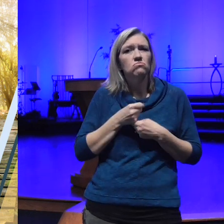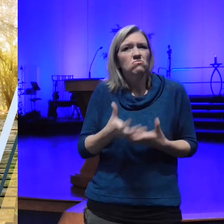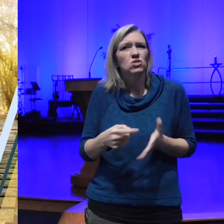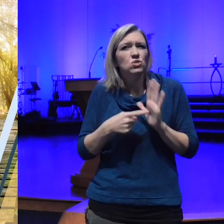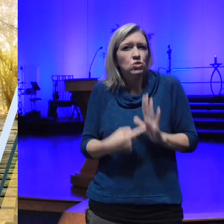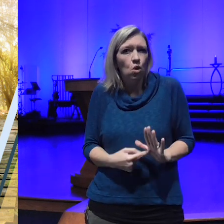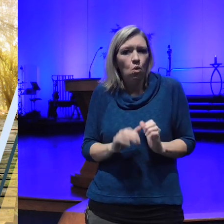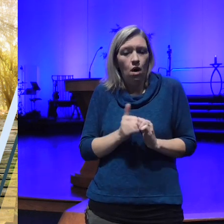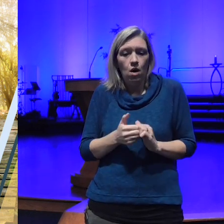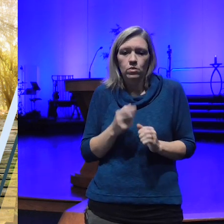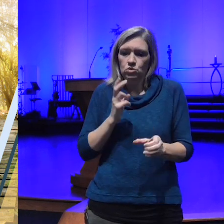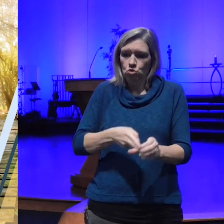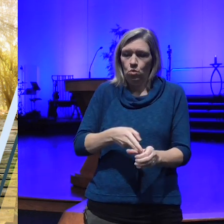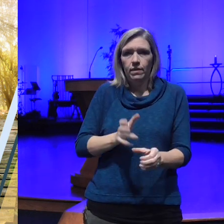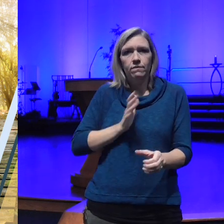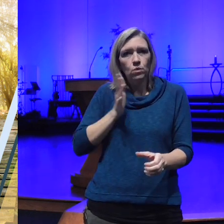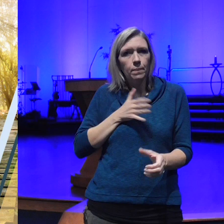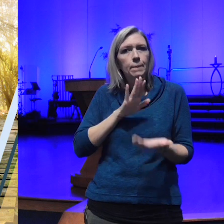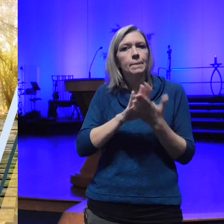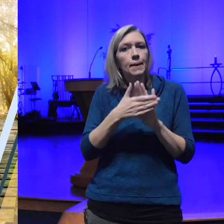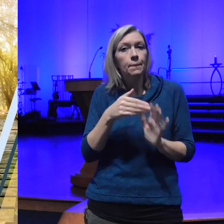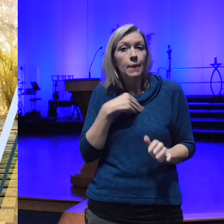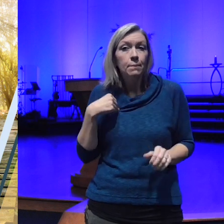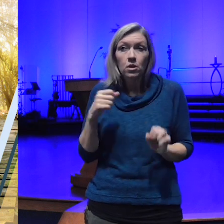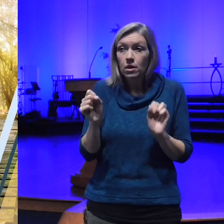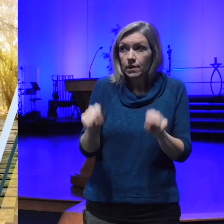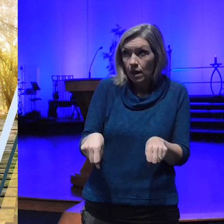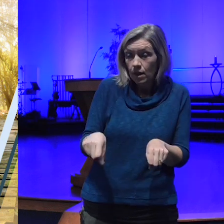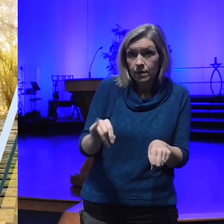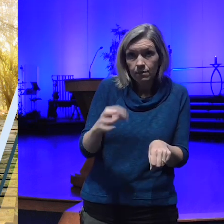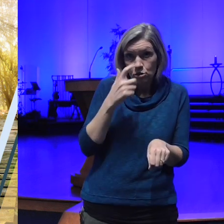if that's of interest to you you're also welcome to come to the class as you can see by the slide